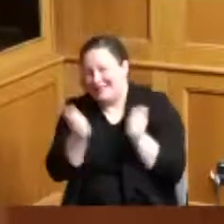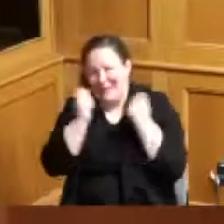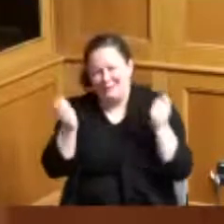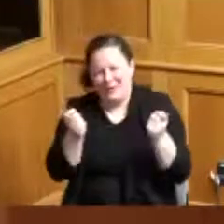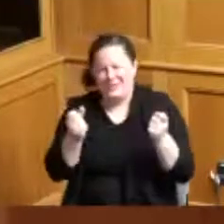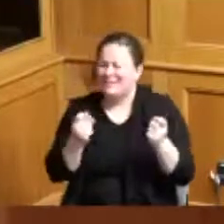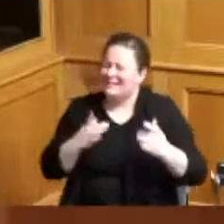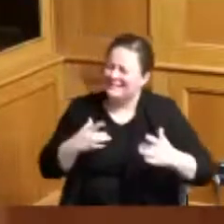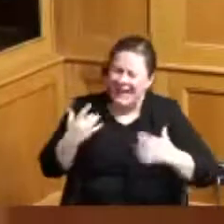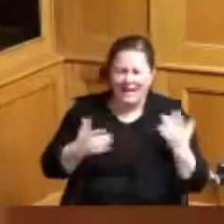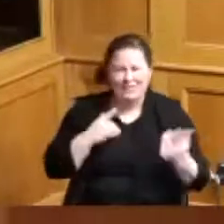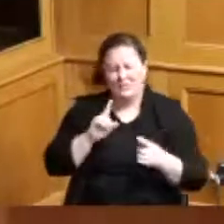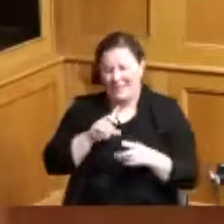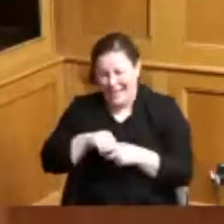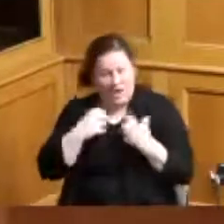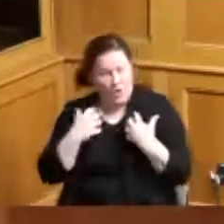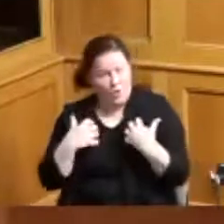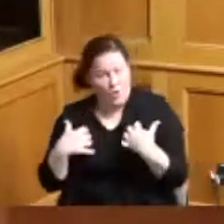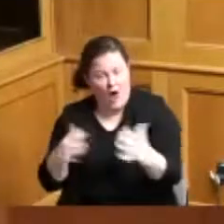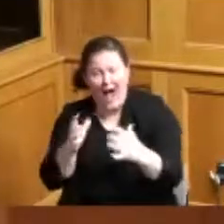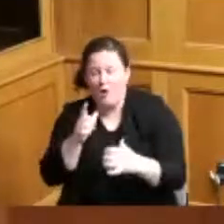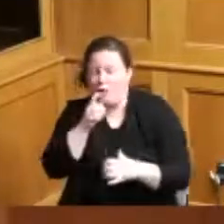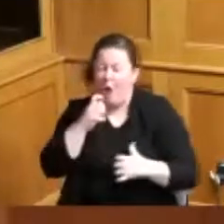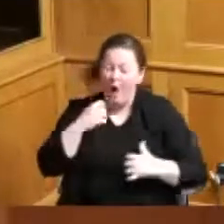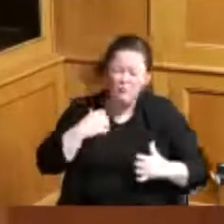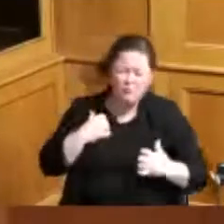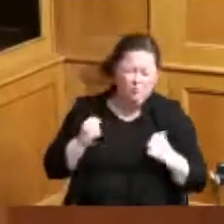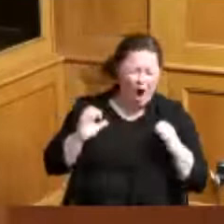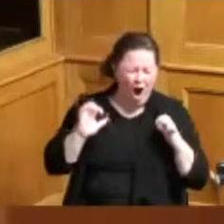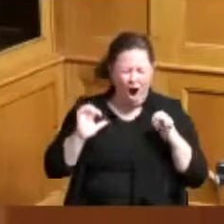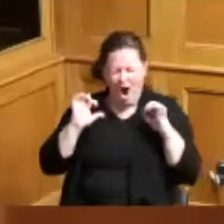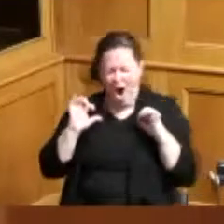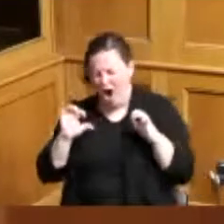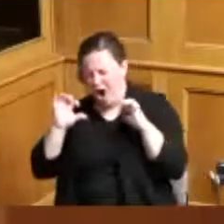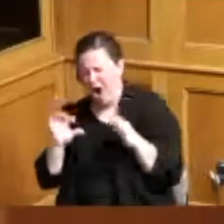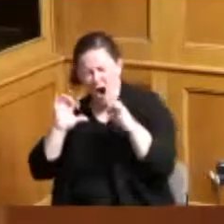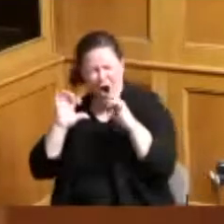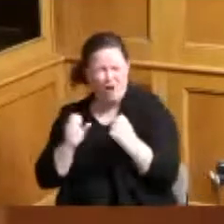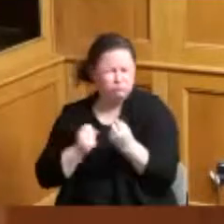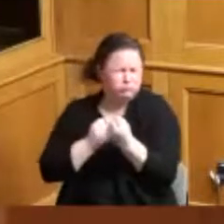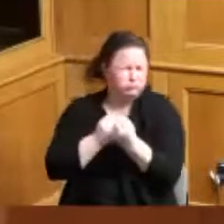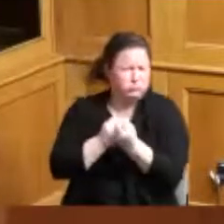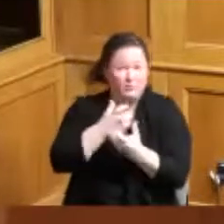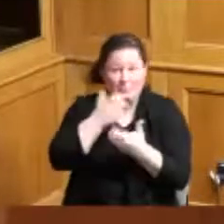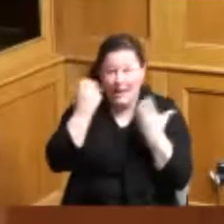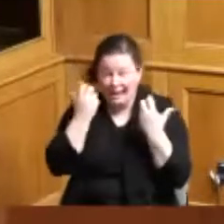so fired up about the Bengals and I don't know about the rest of you but I got one comment that